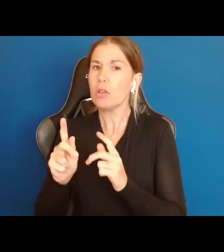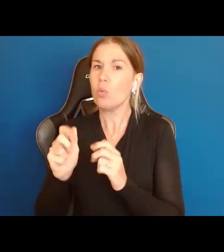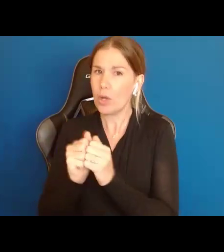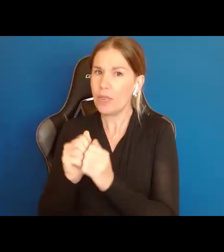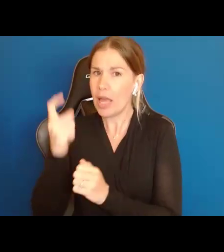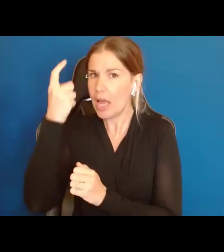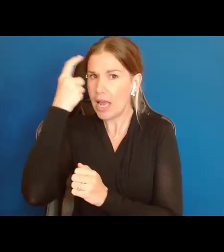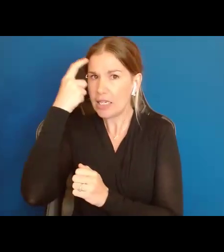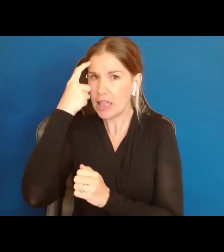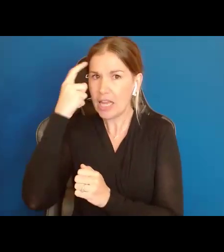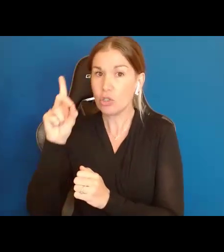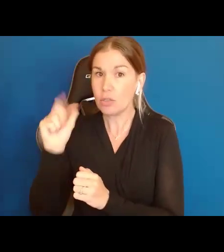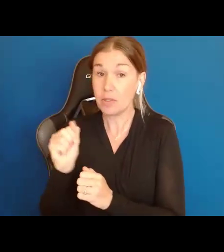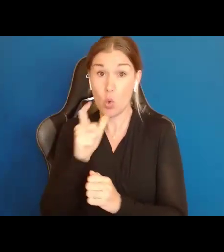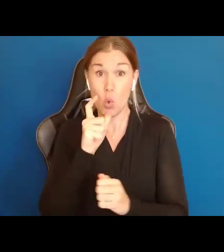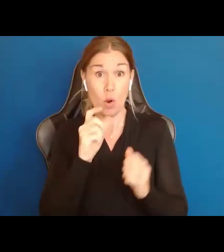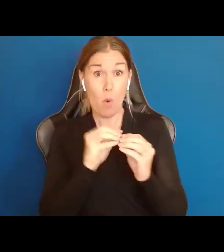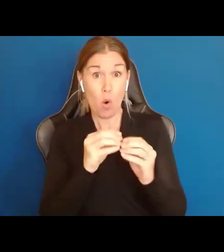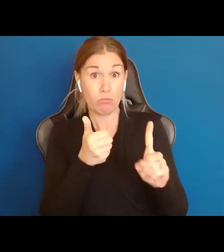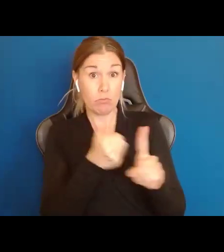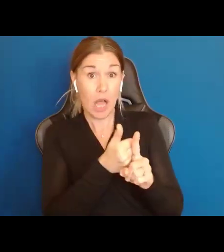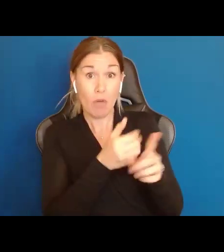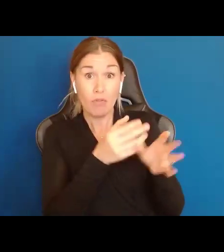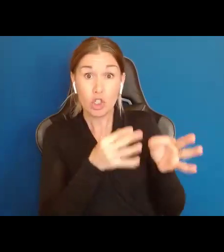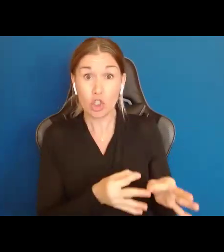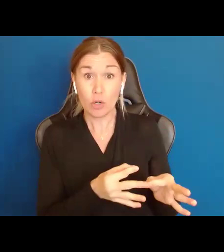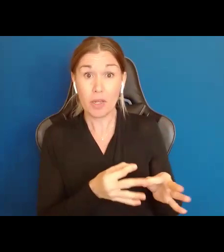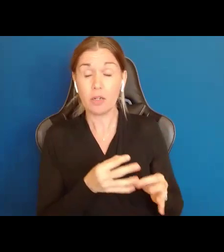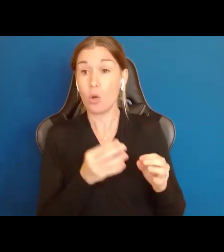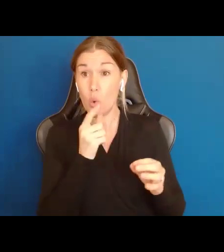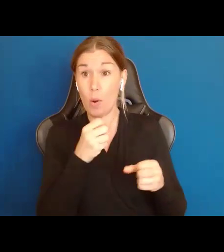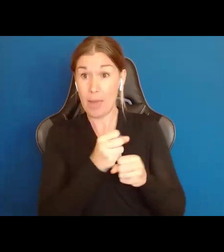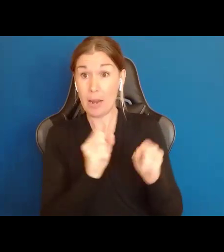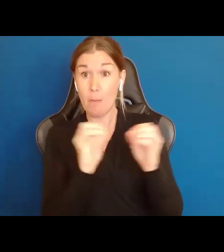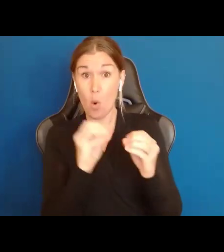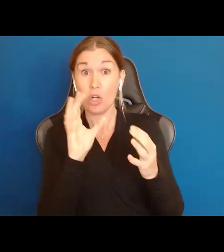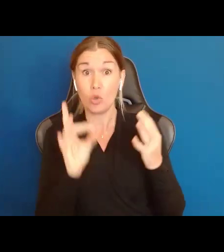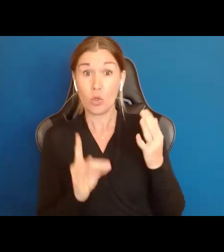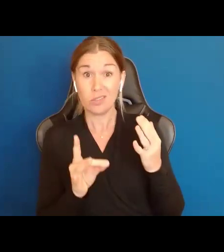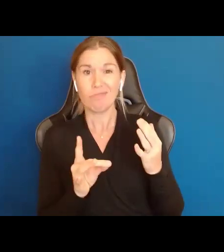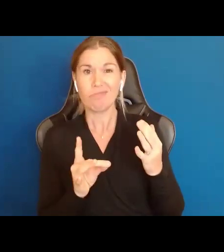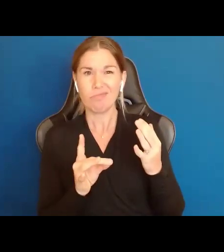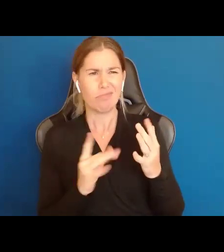those who are more self determined, who make more choices, have demonstratively better lives.